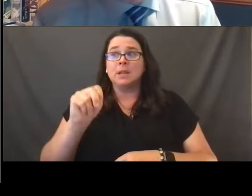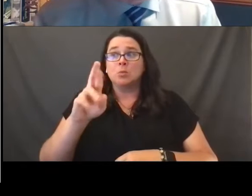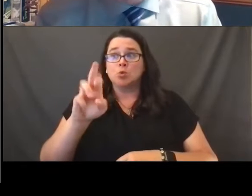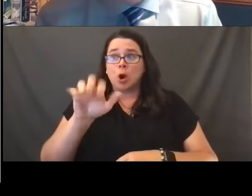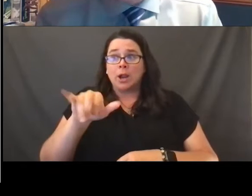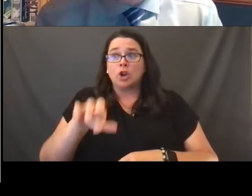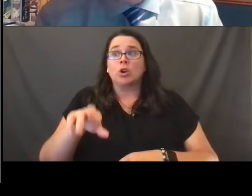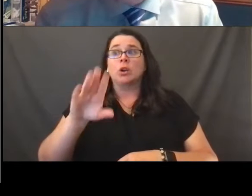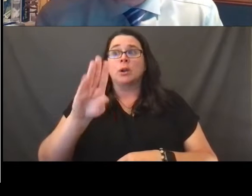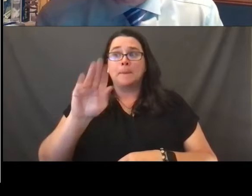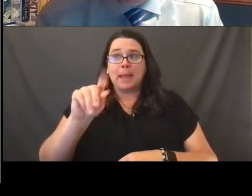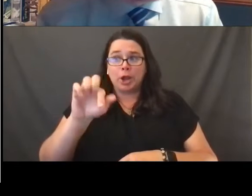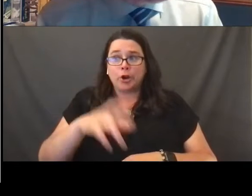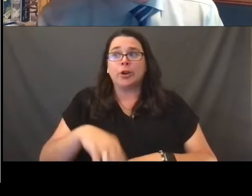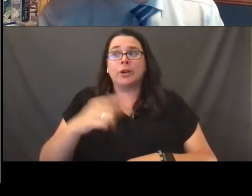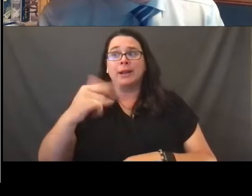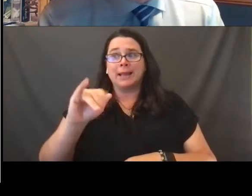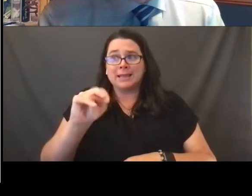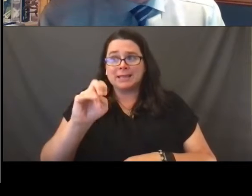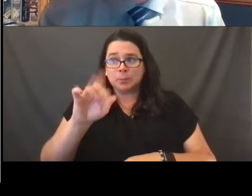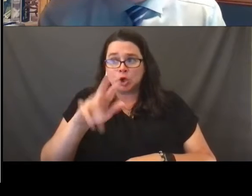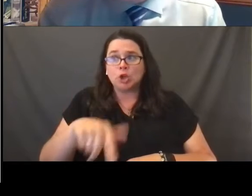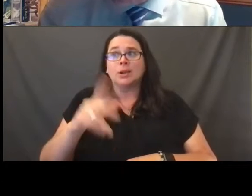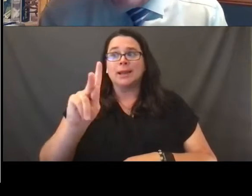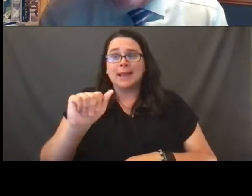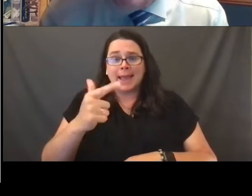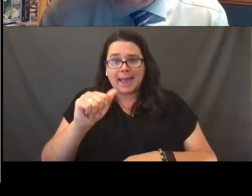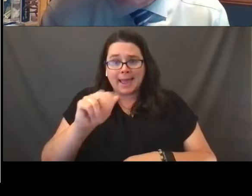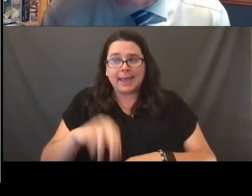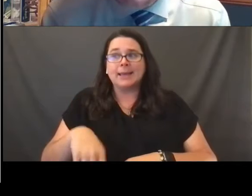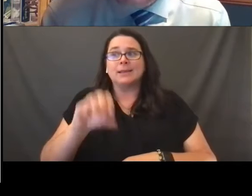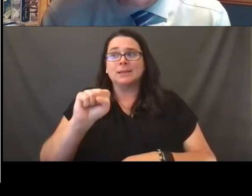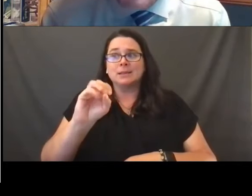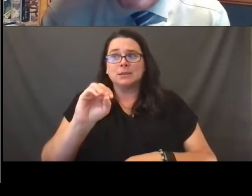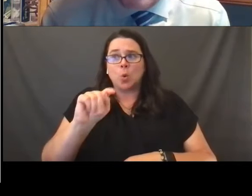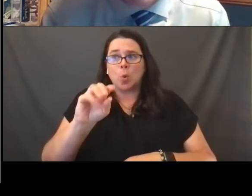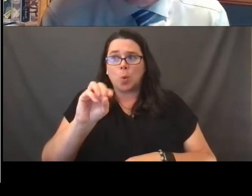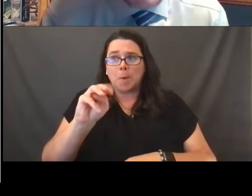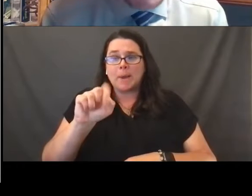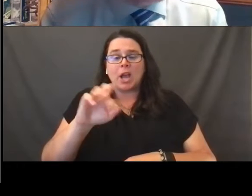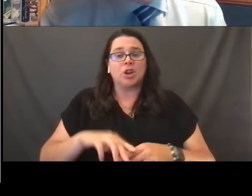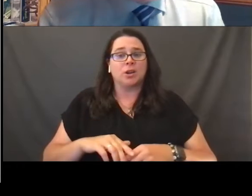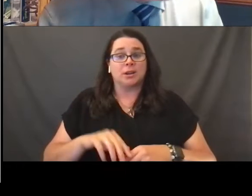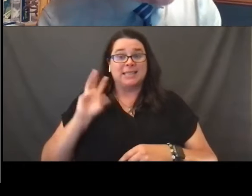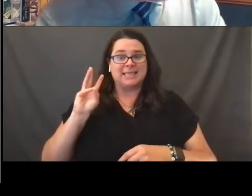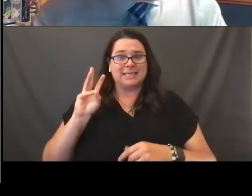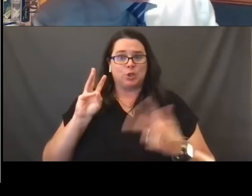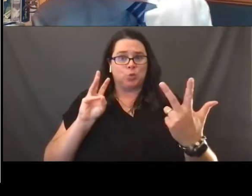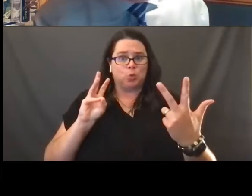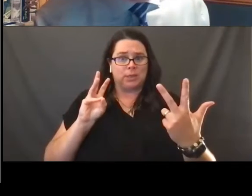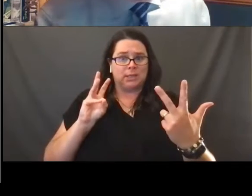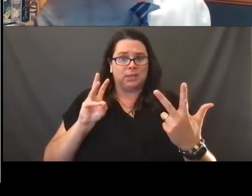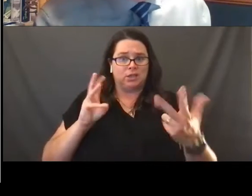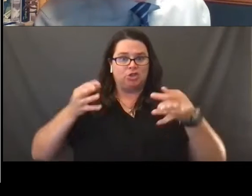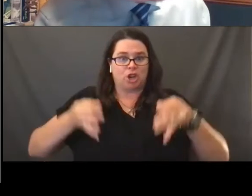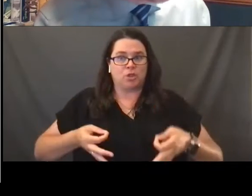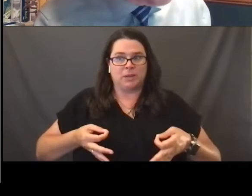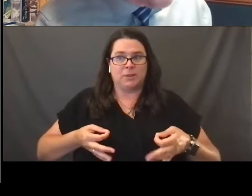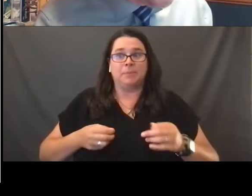Elena Kagan and Sonia Sotomayor to reach a six to three judgment in that case, you see there on the left of your screen,